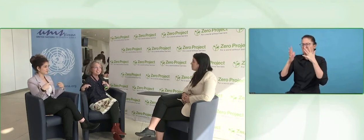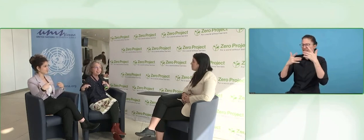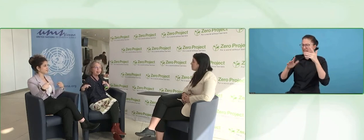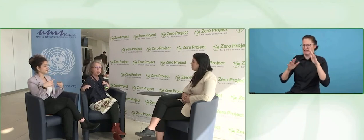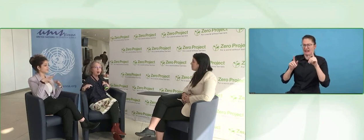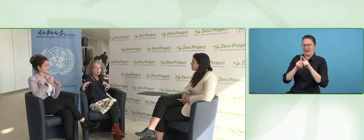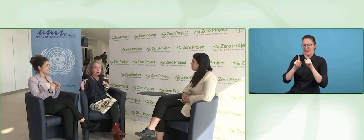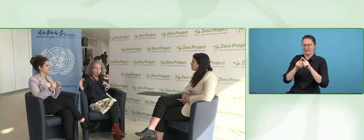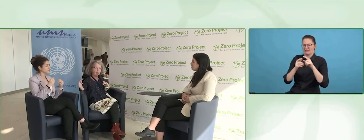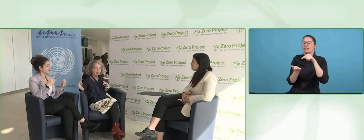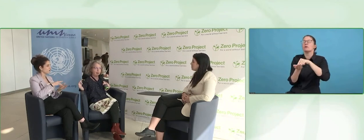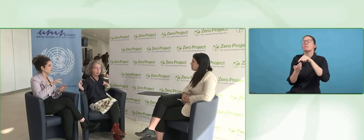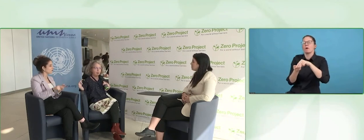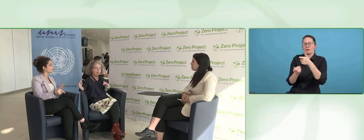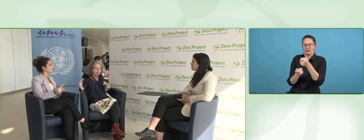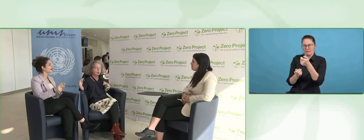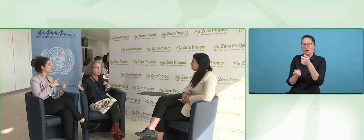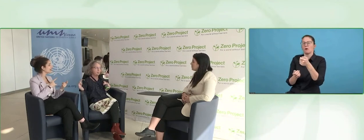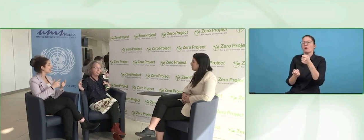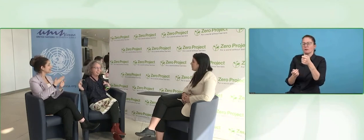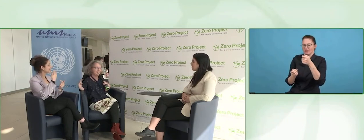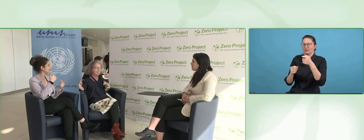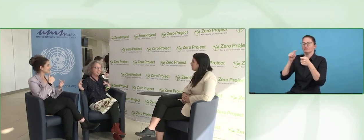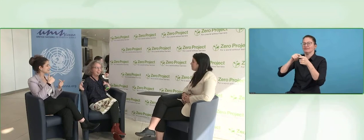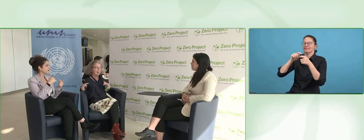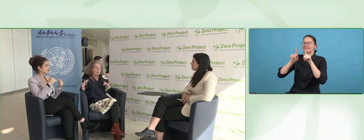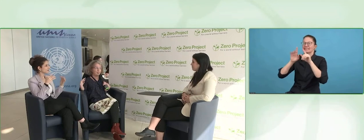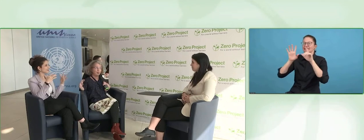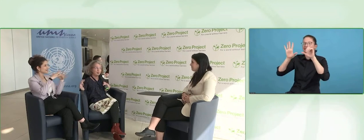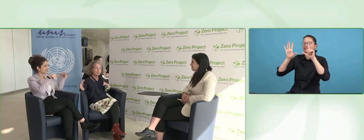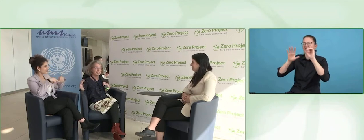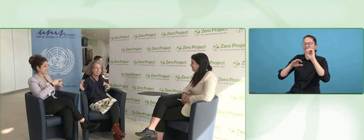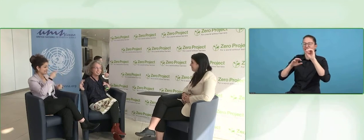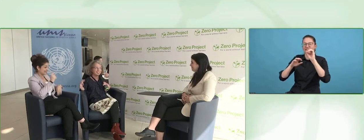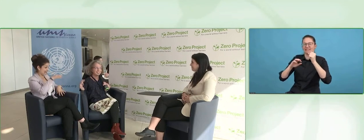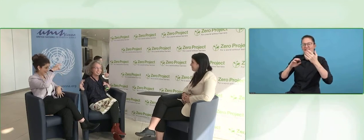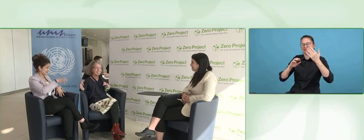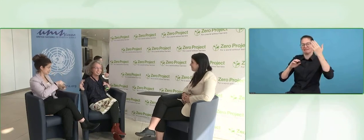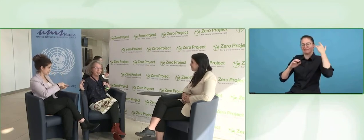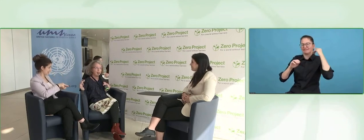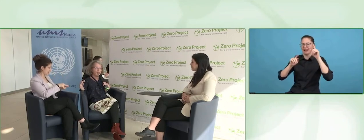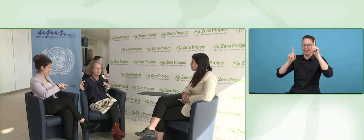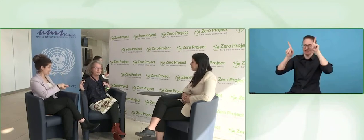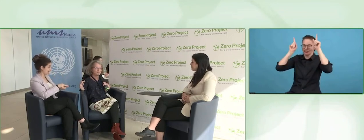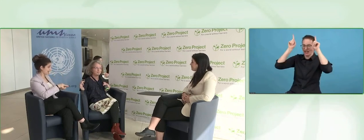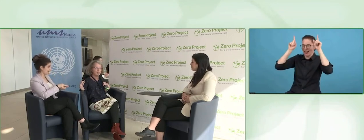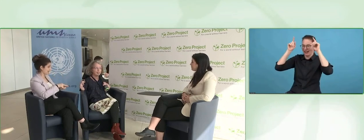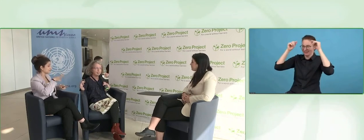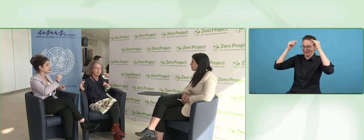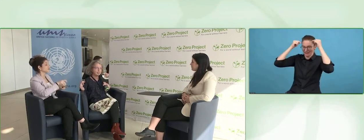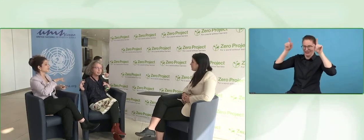But when I was in another committee, and I had to vote, it is